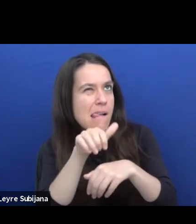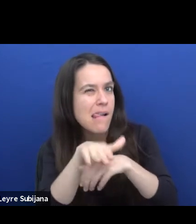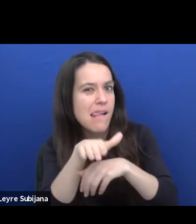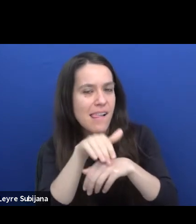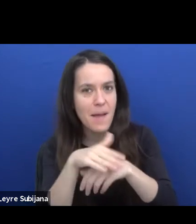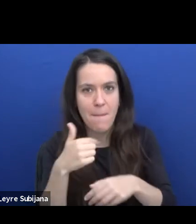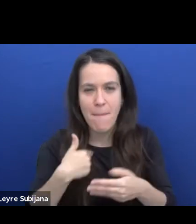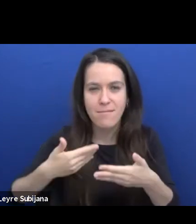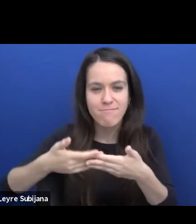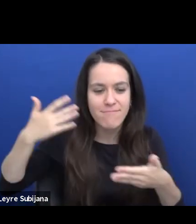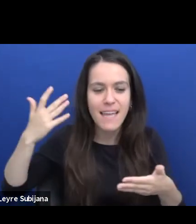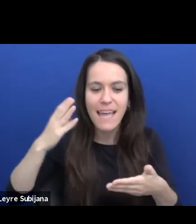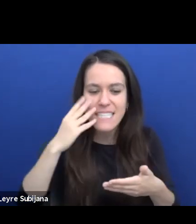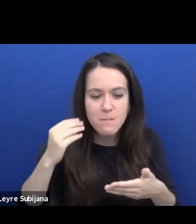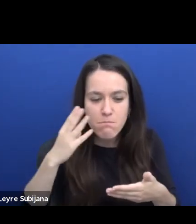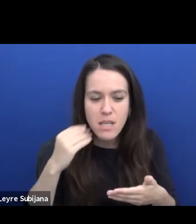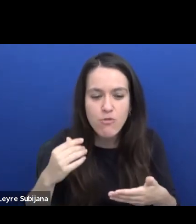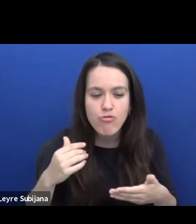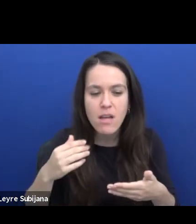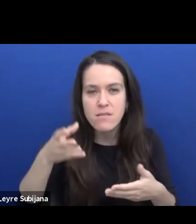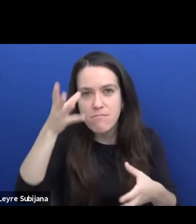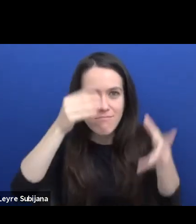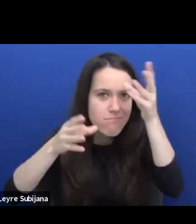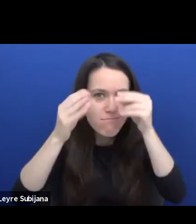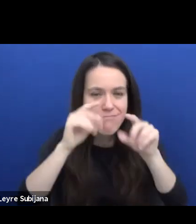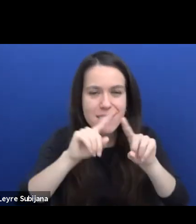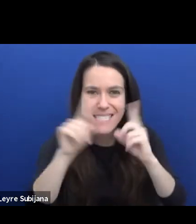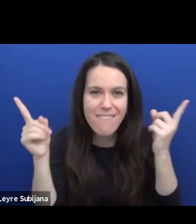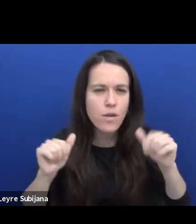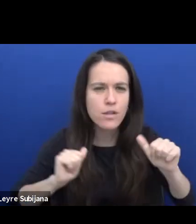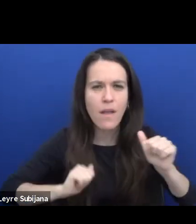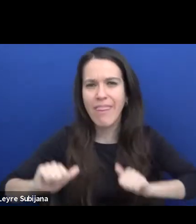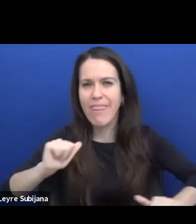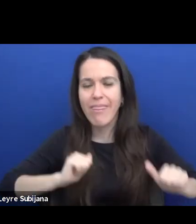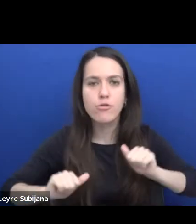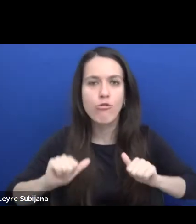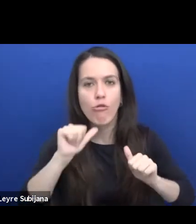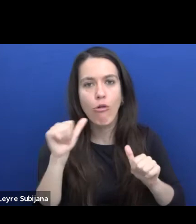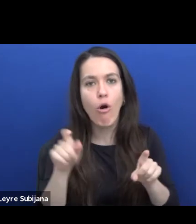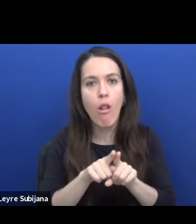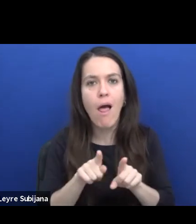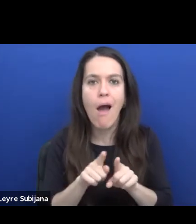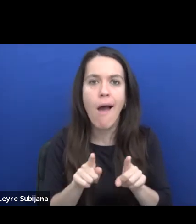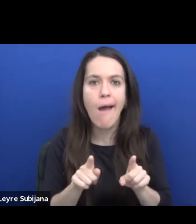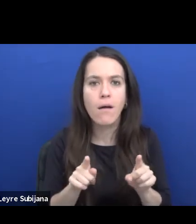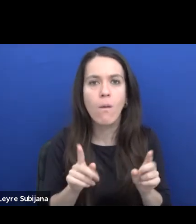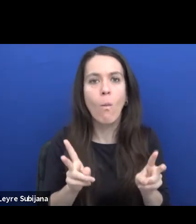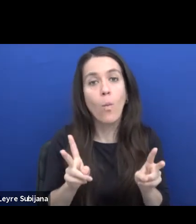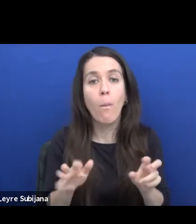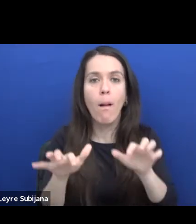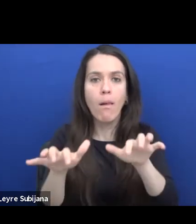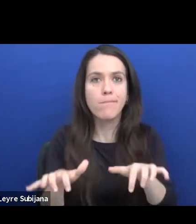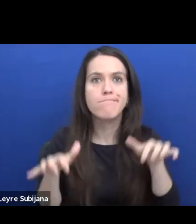in doing other formats in theatre than just someone is sitting in the audience and watching on a stage.